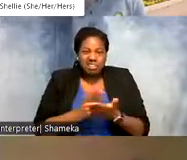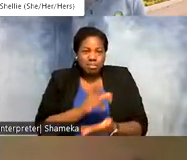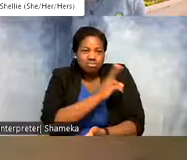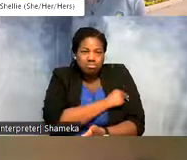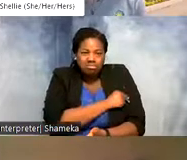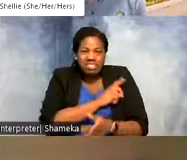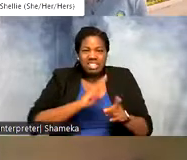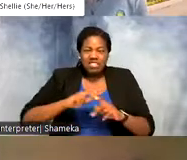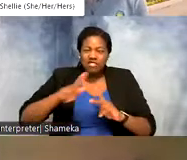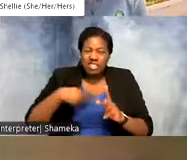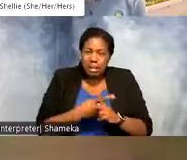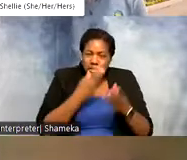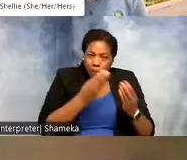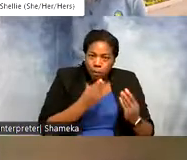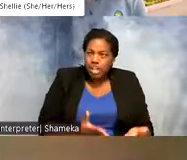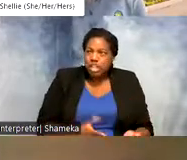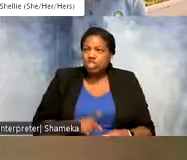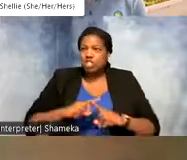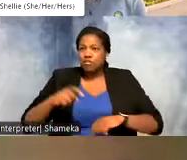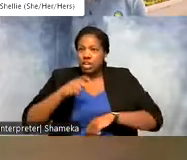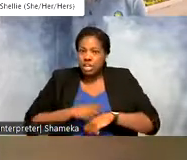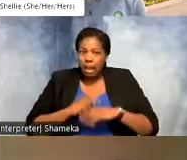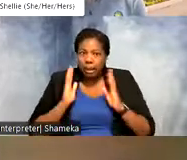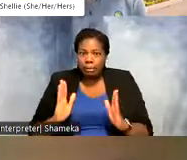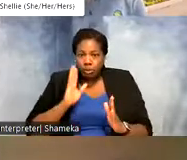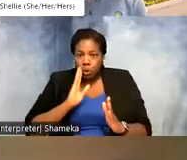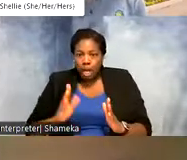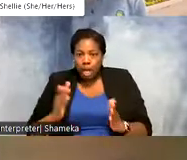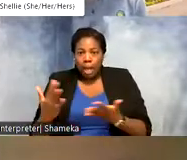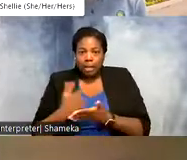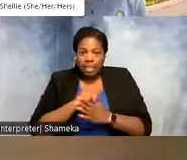information or at different times and so I'm working to pull all those data together into